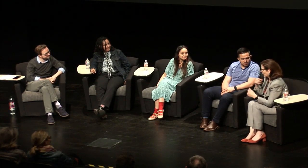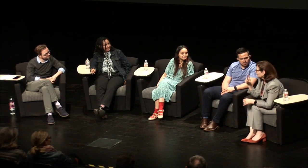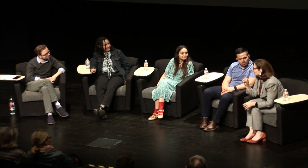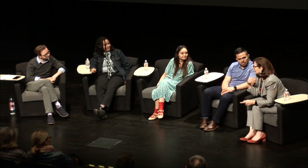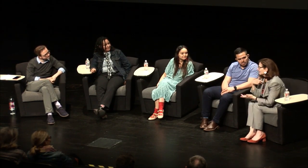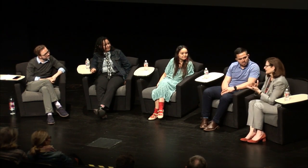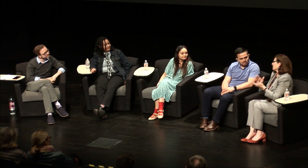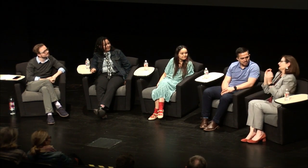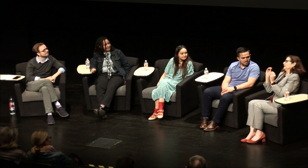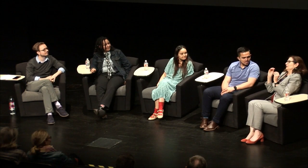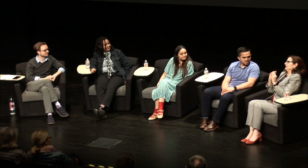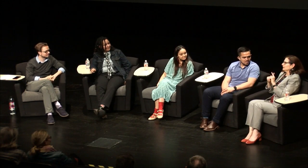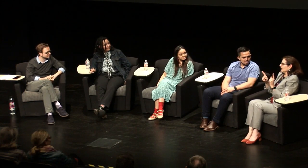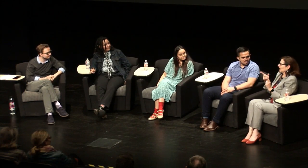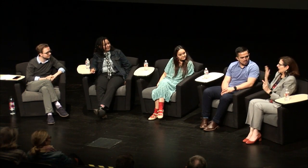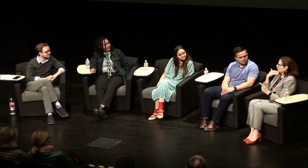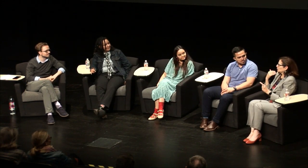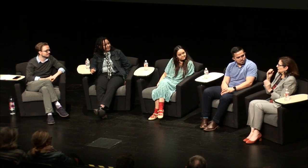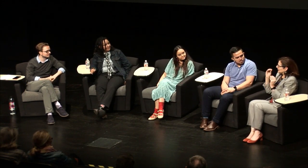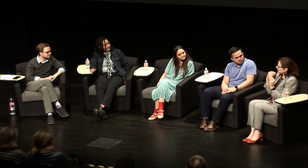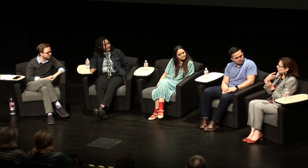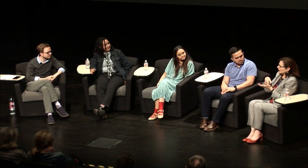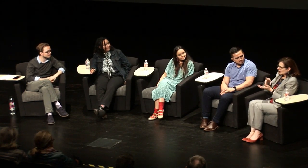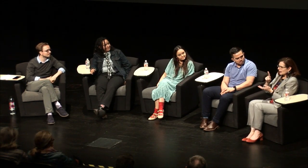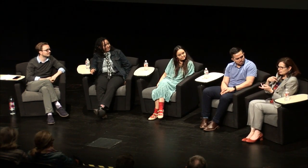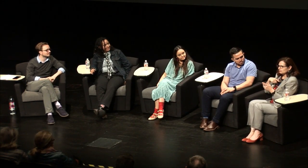used to teach - I haven't been in the classroom in years - but when I used to